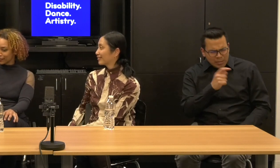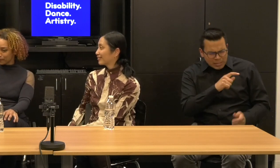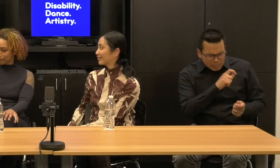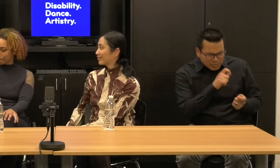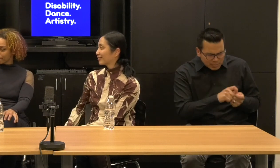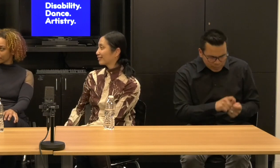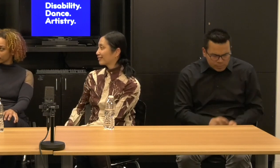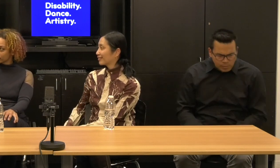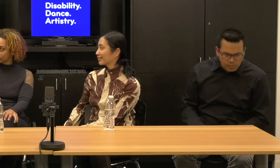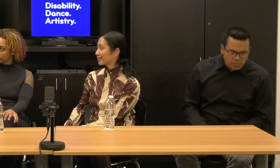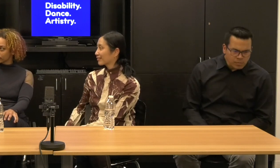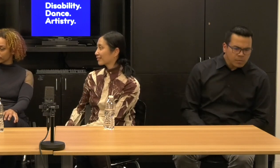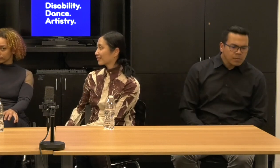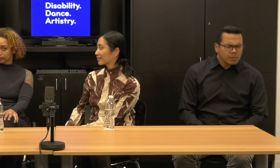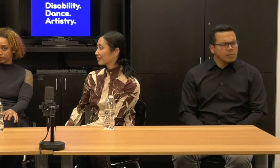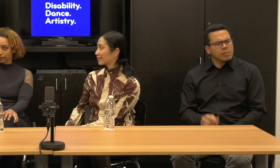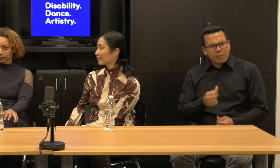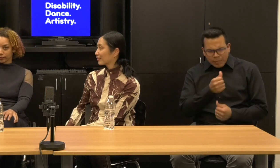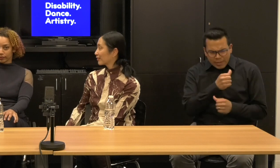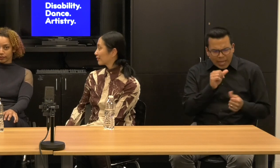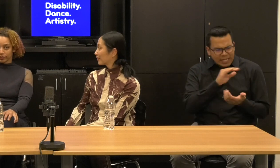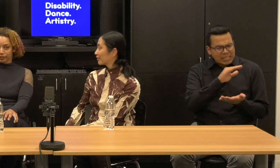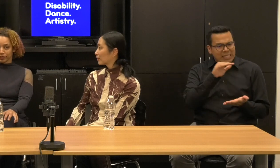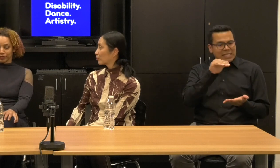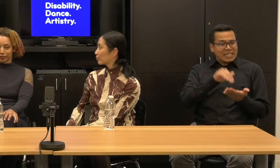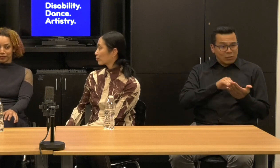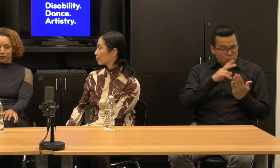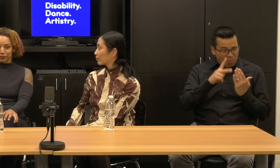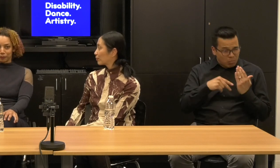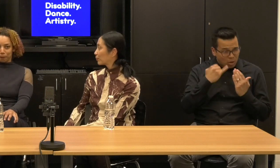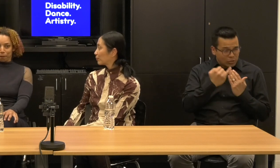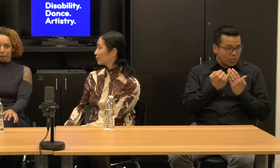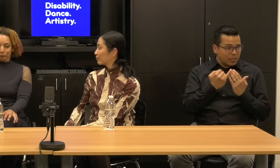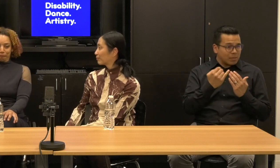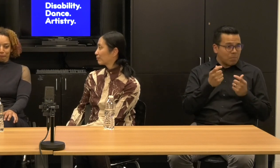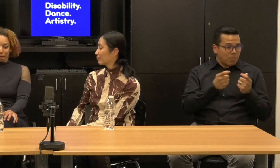Did you have any central project management software where each of these things coordinated